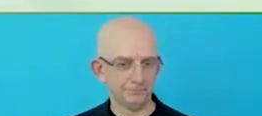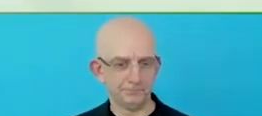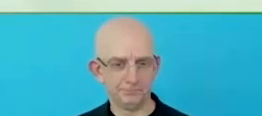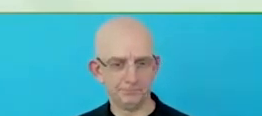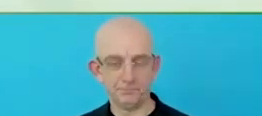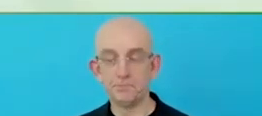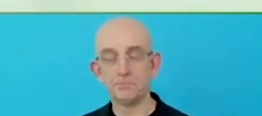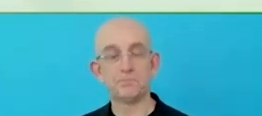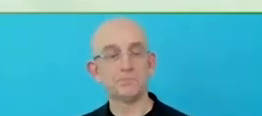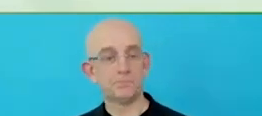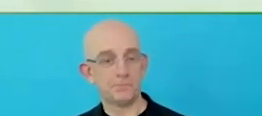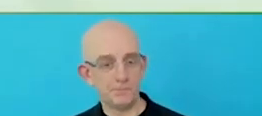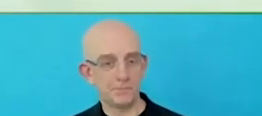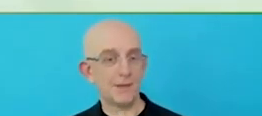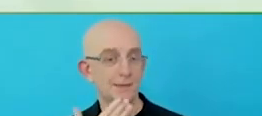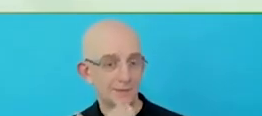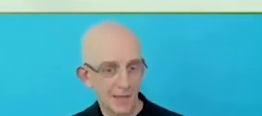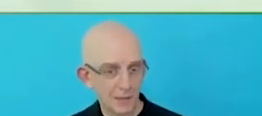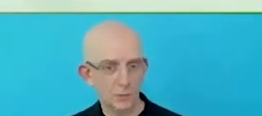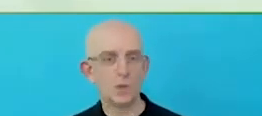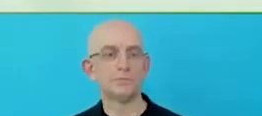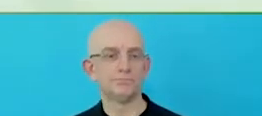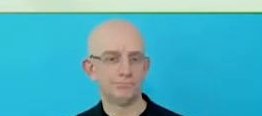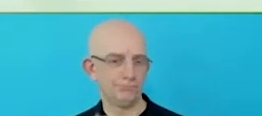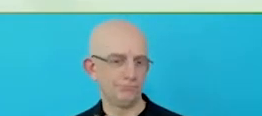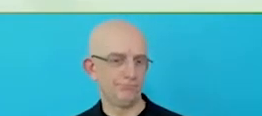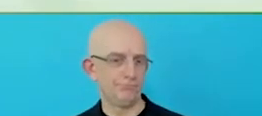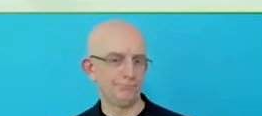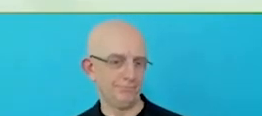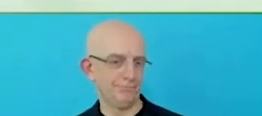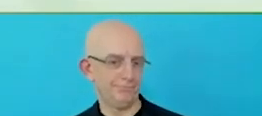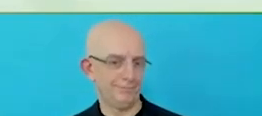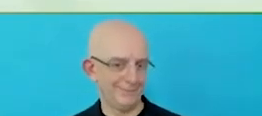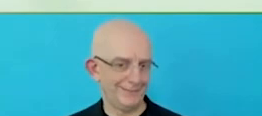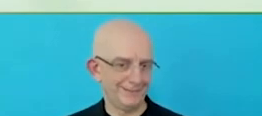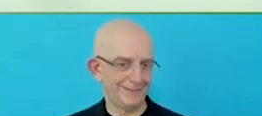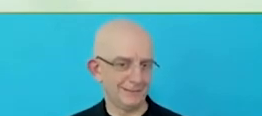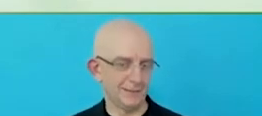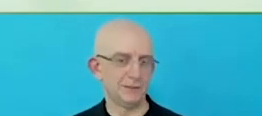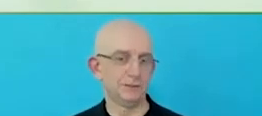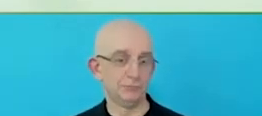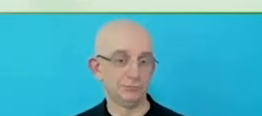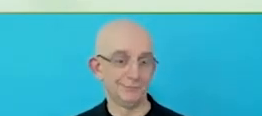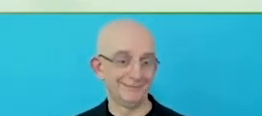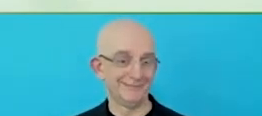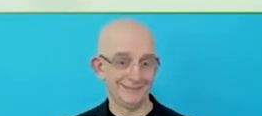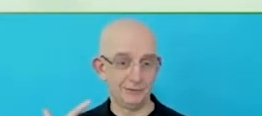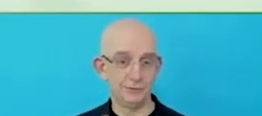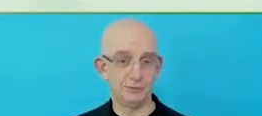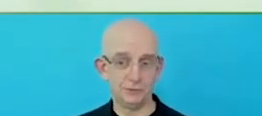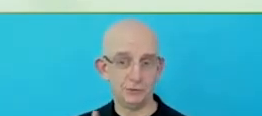And really show our goals through this conference, in the future.